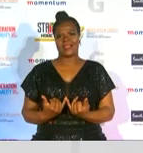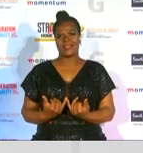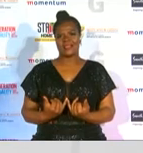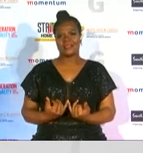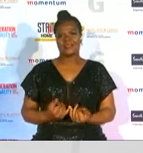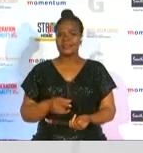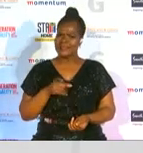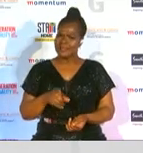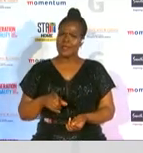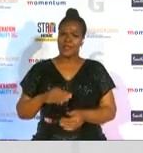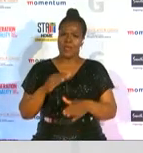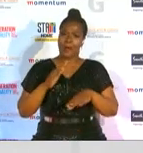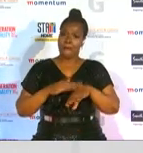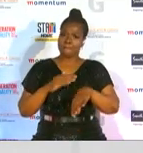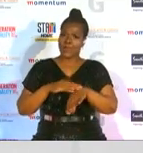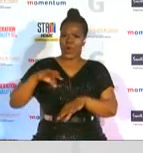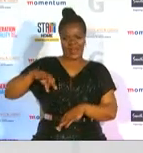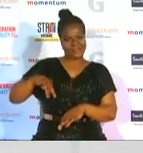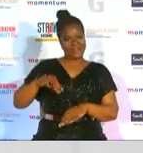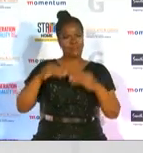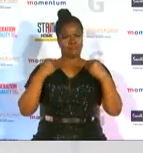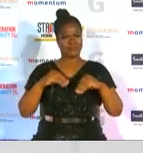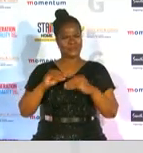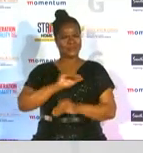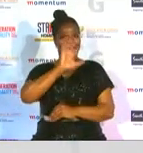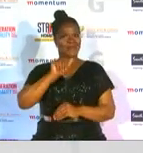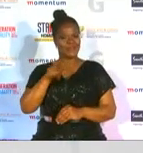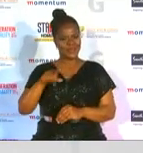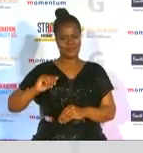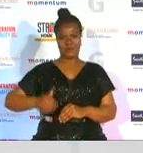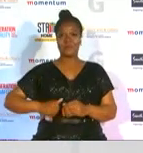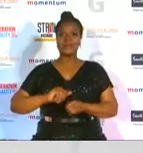investment by corporate south africa in women's sports in its quest to 10